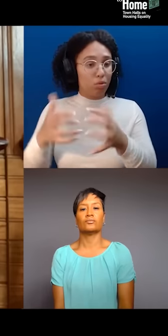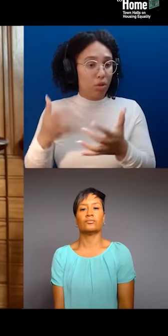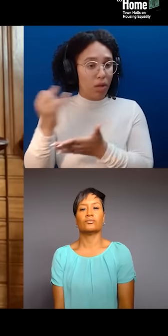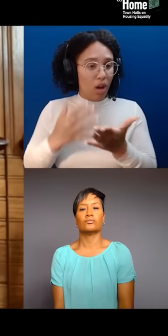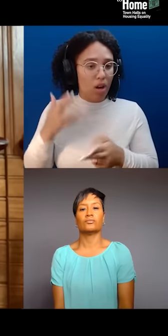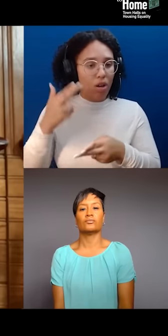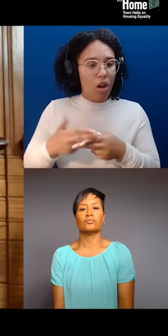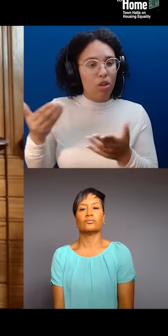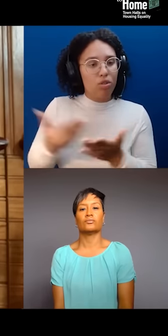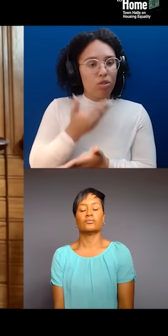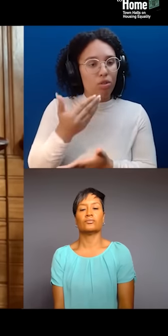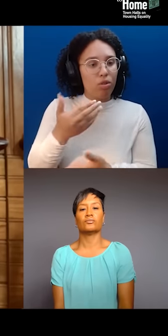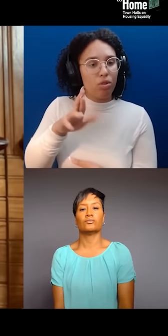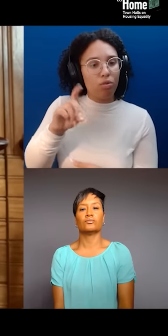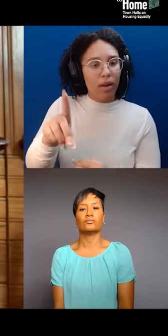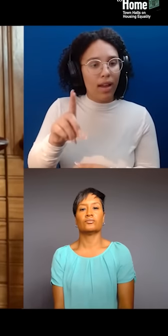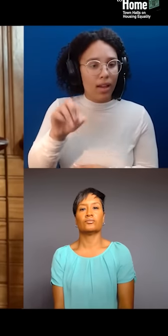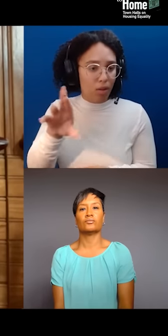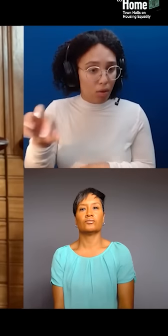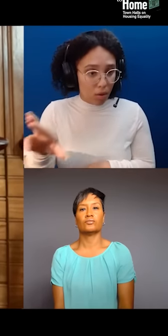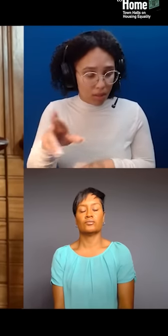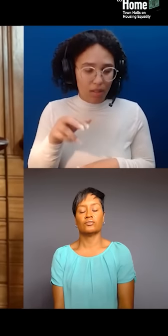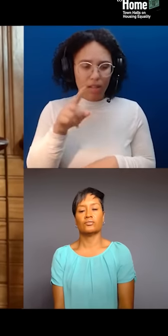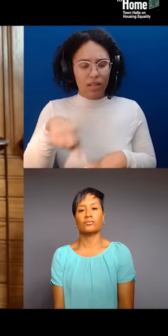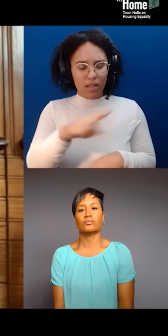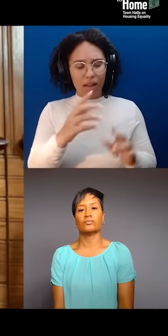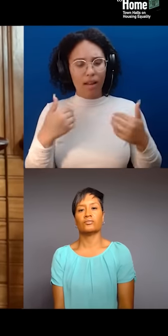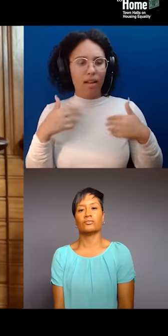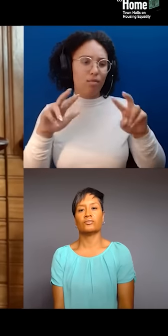at Artist Space here in New York. And their slogan is simply "Give It Back."